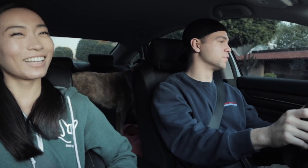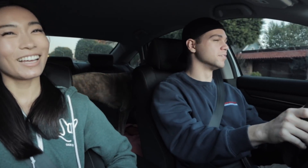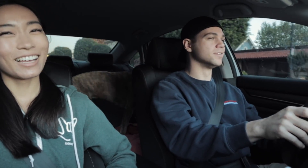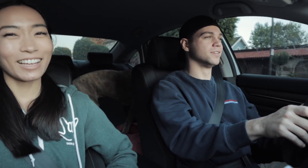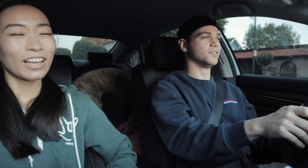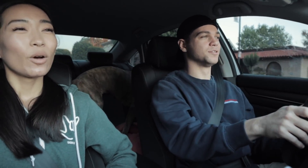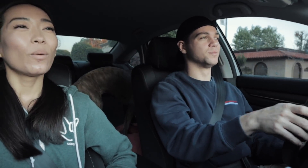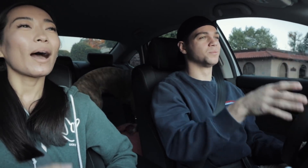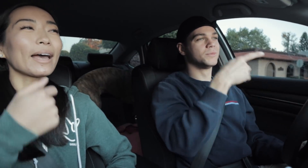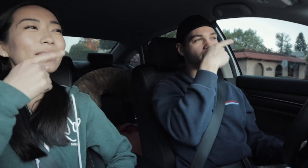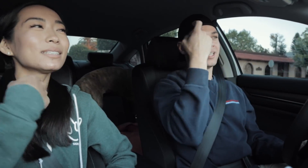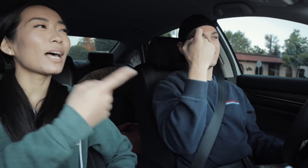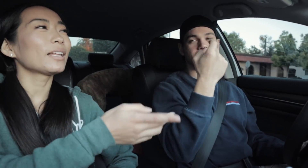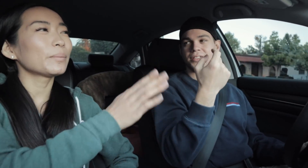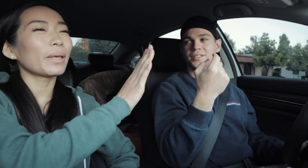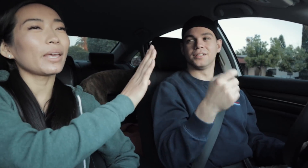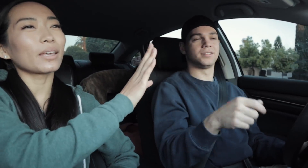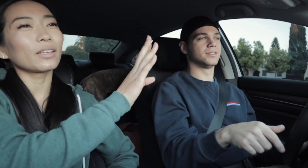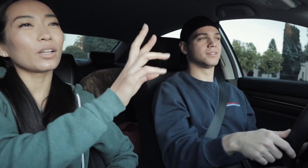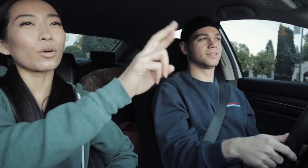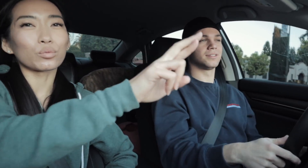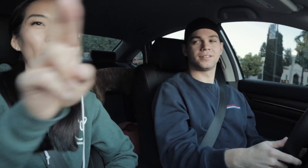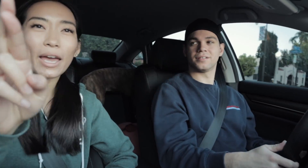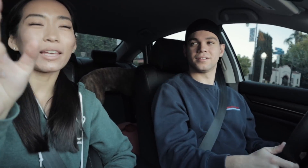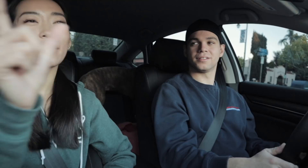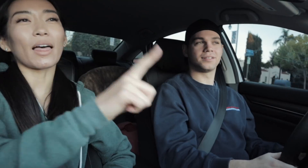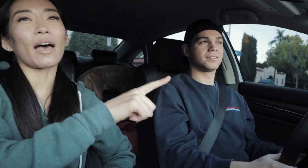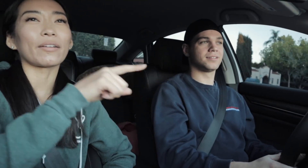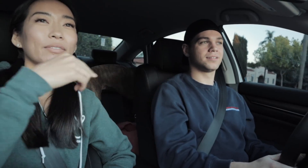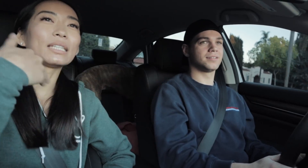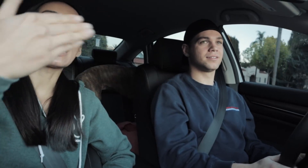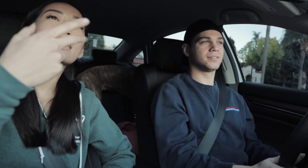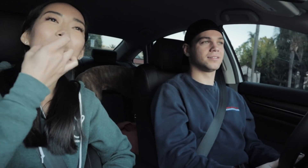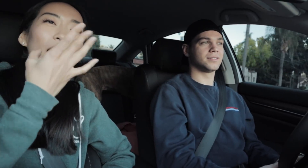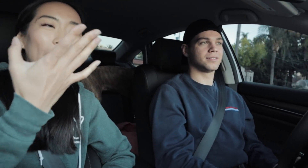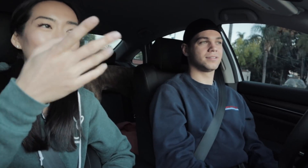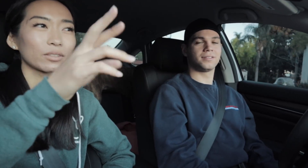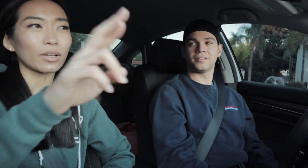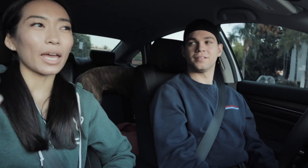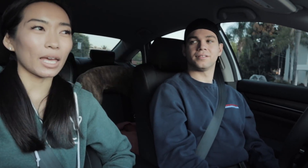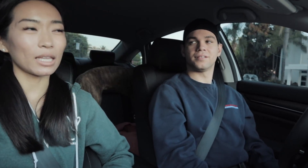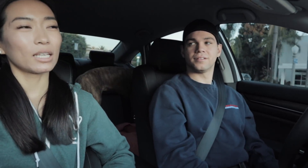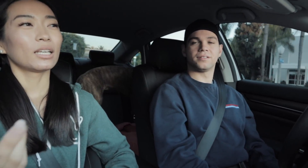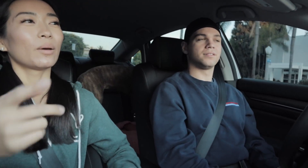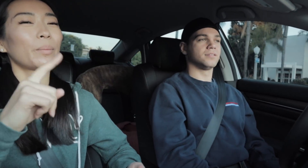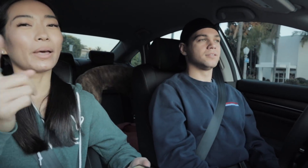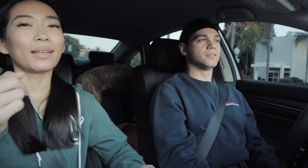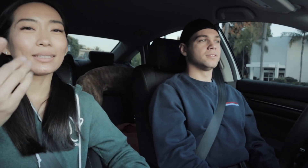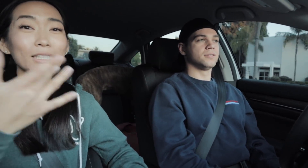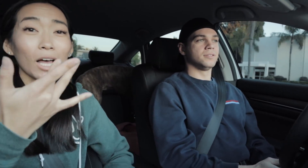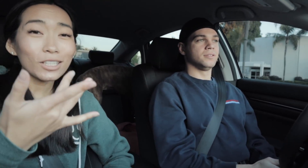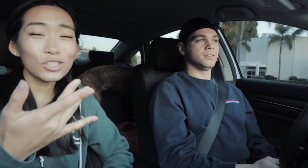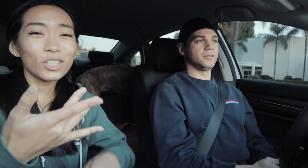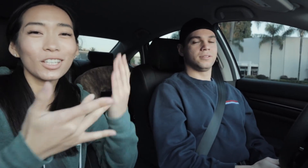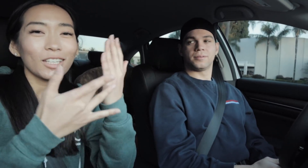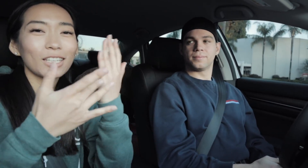E: Haha well I can tell him like you know right left next light right but technology is